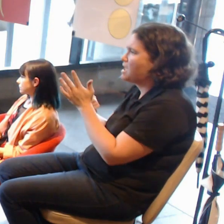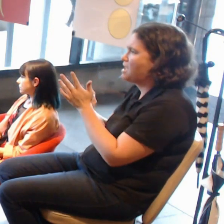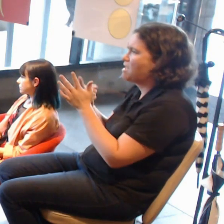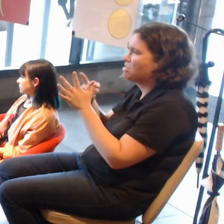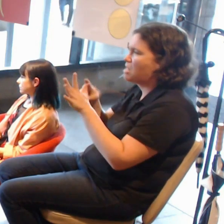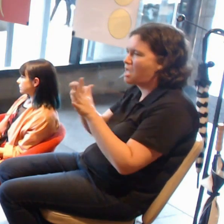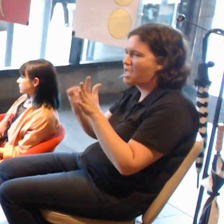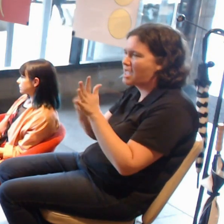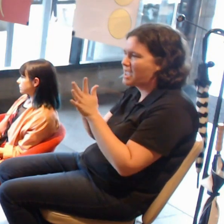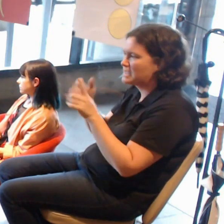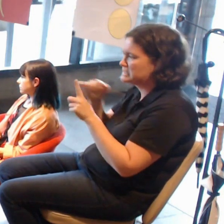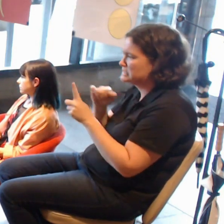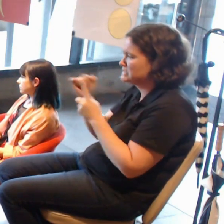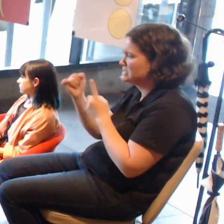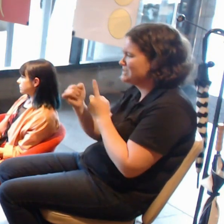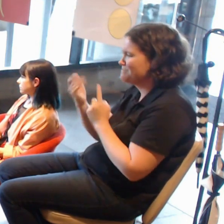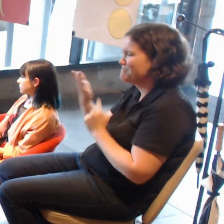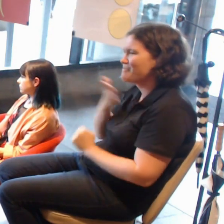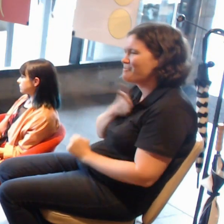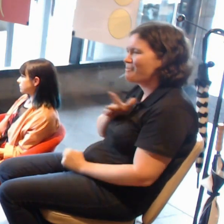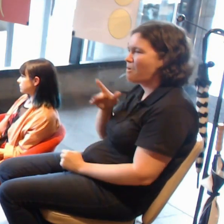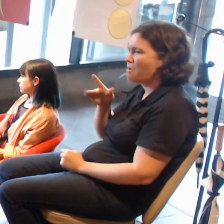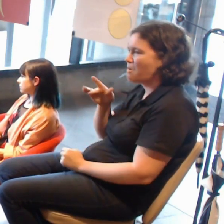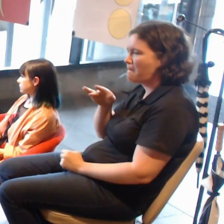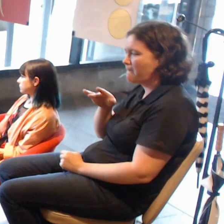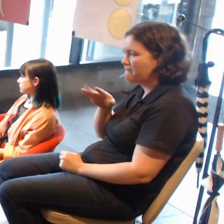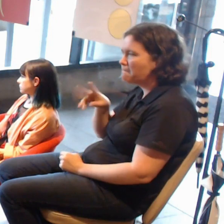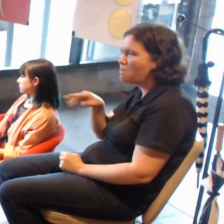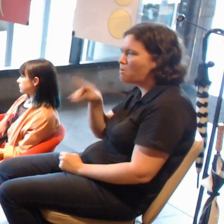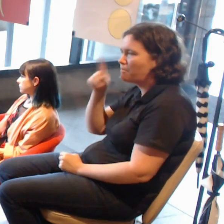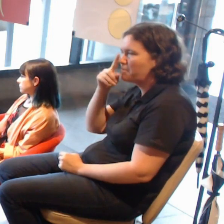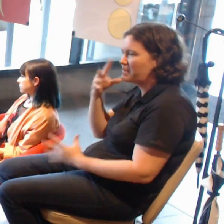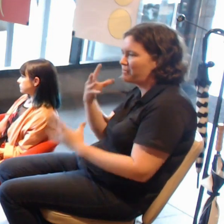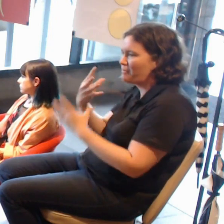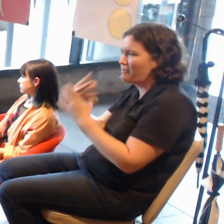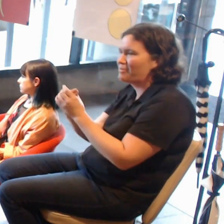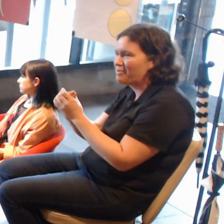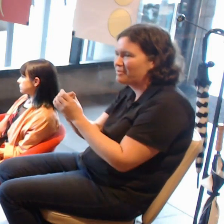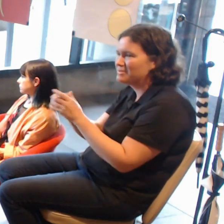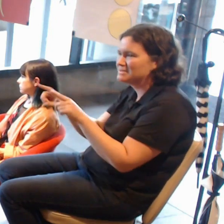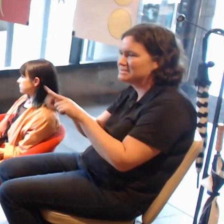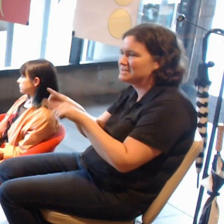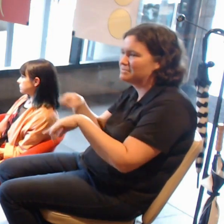but we want people to engage at the same time. It is all very well if I can see the pink teddy bear in the middle there,